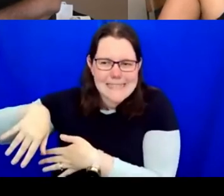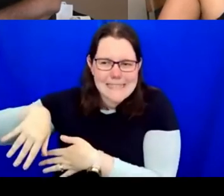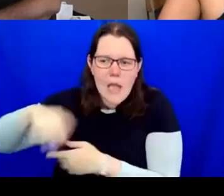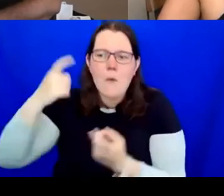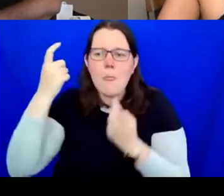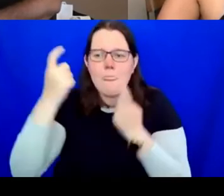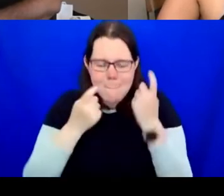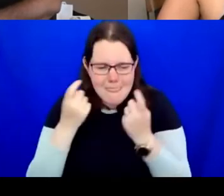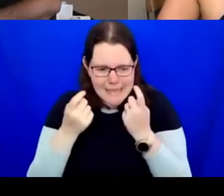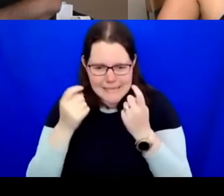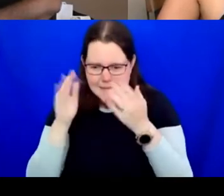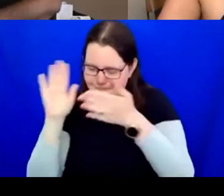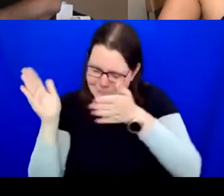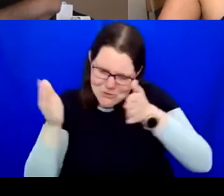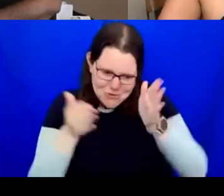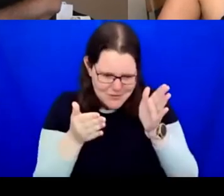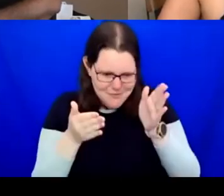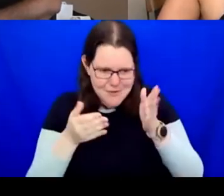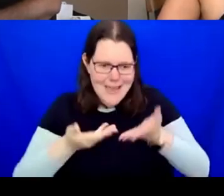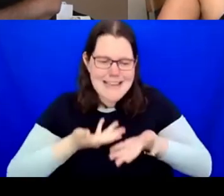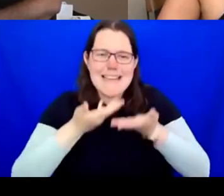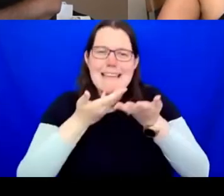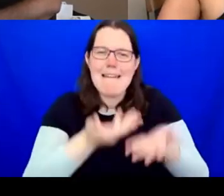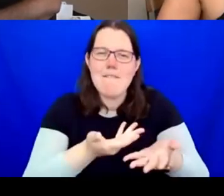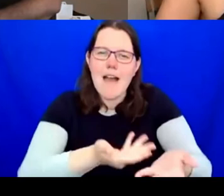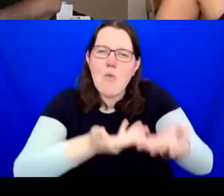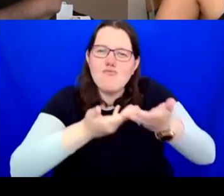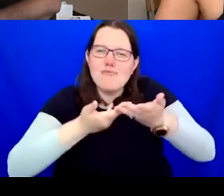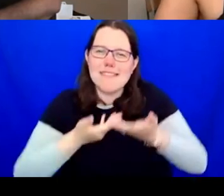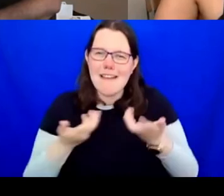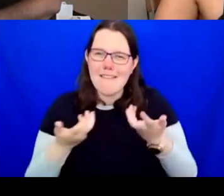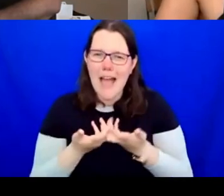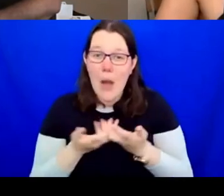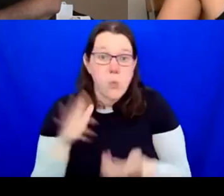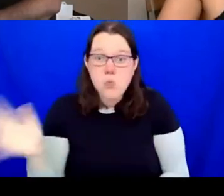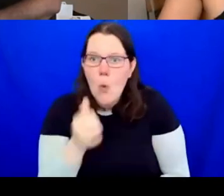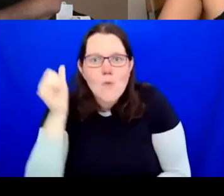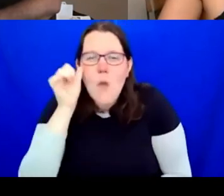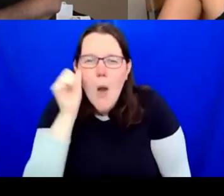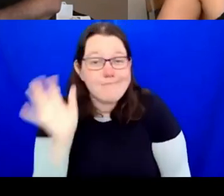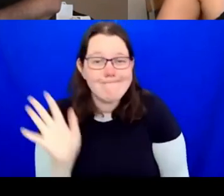I don't think everyone knows how to. It takes years of being in these situations